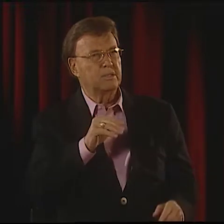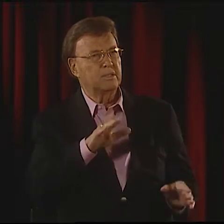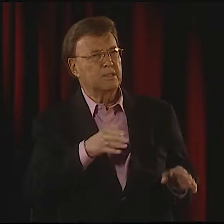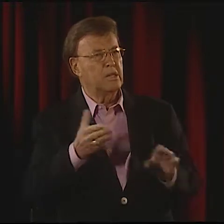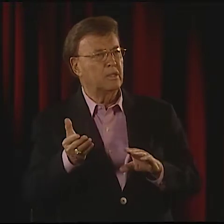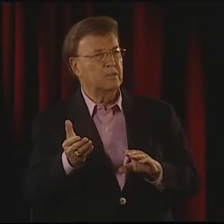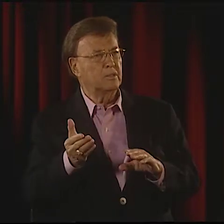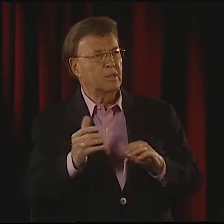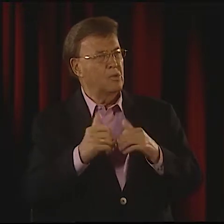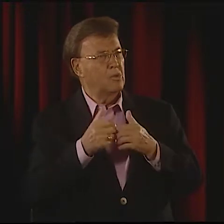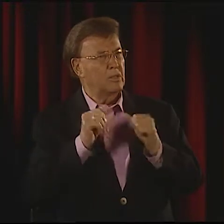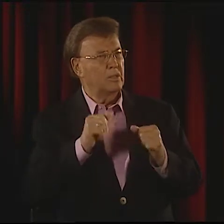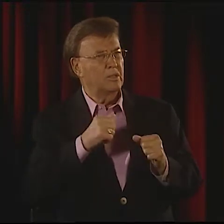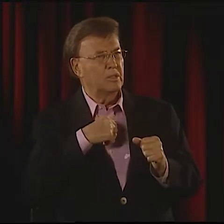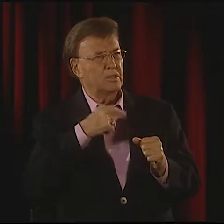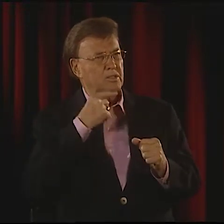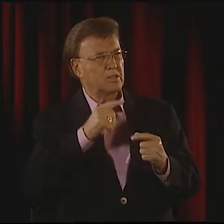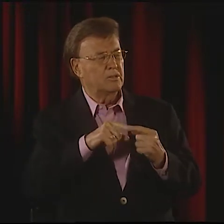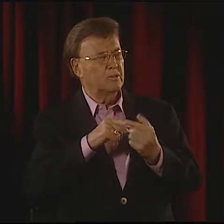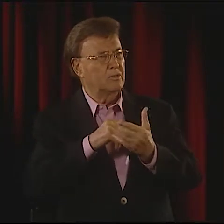HE TALKED ABOUT HOW HE DIED.